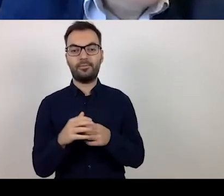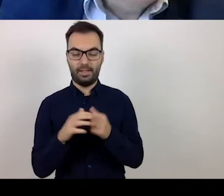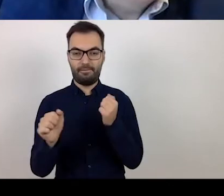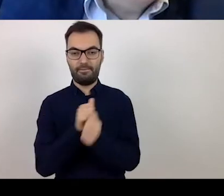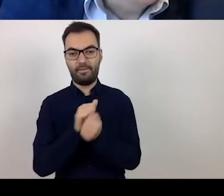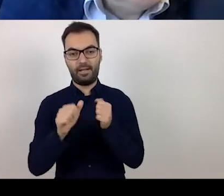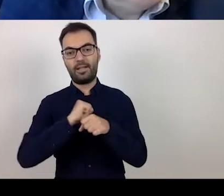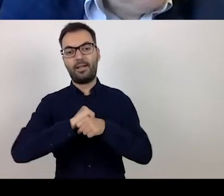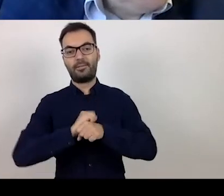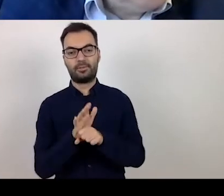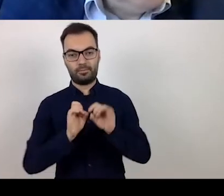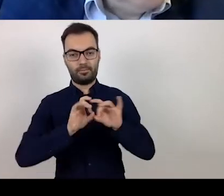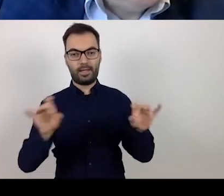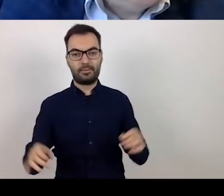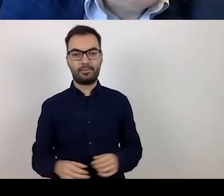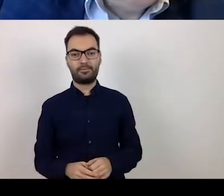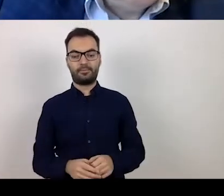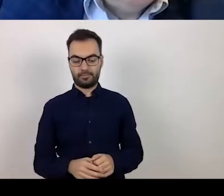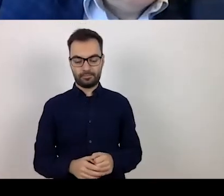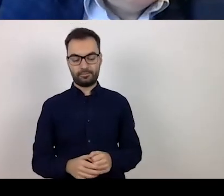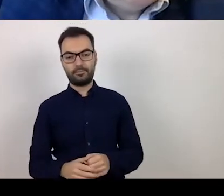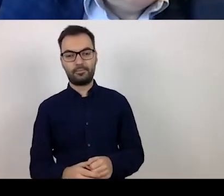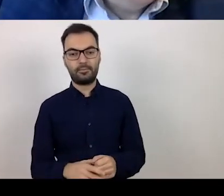This concerns in particular, in the first instance,